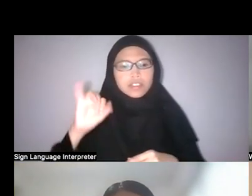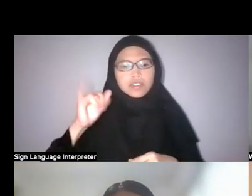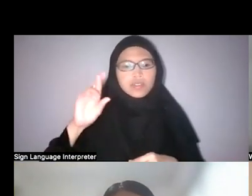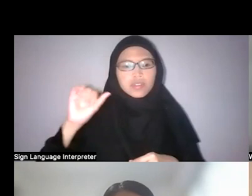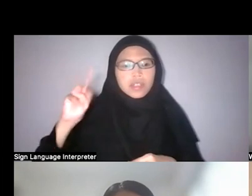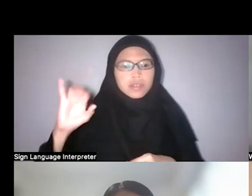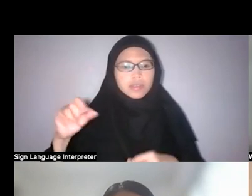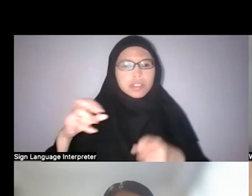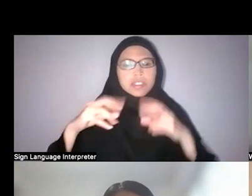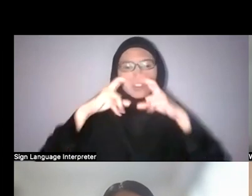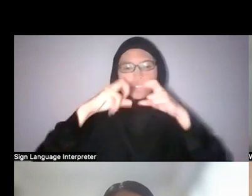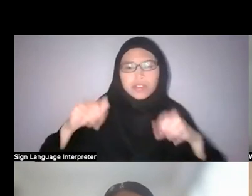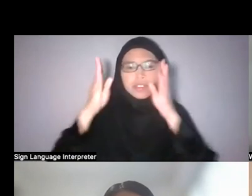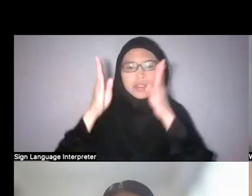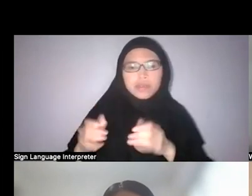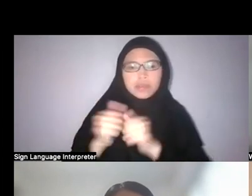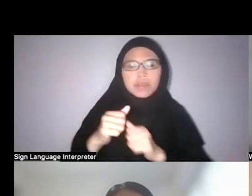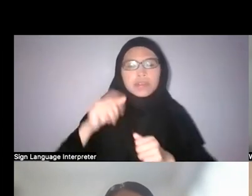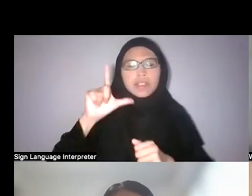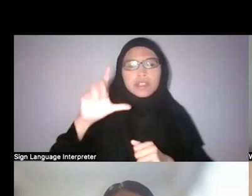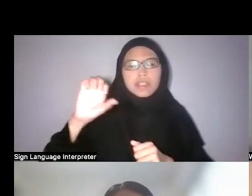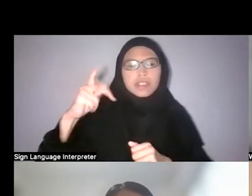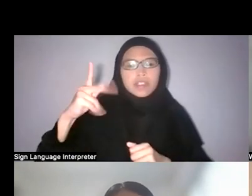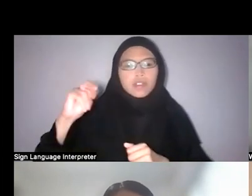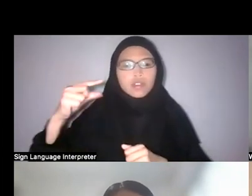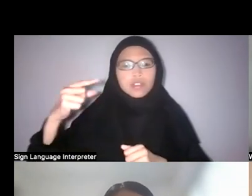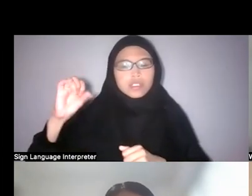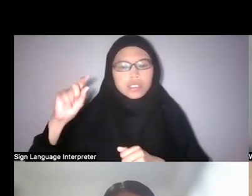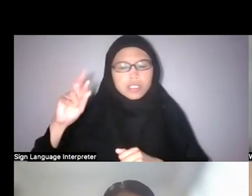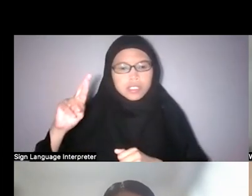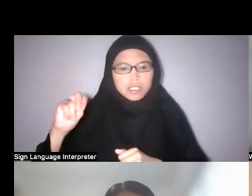As a writer and researcher specialising in the history of the Malay World,